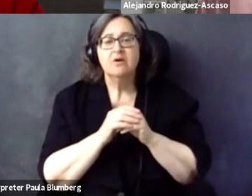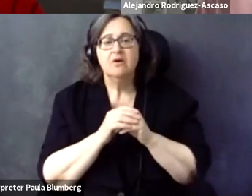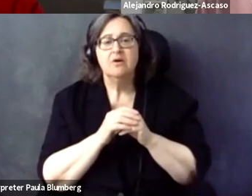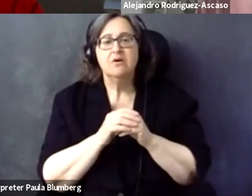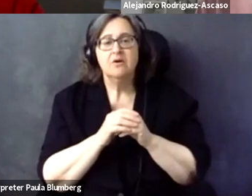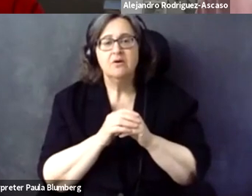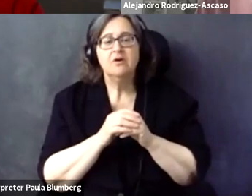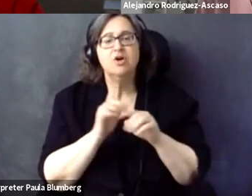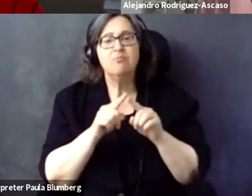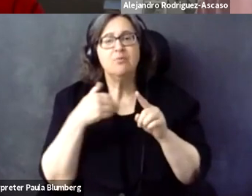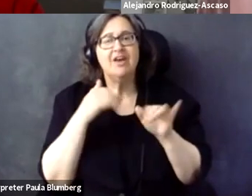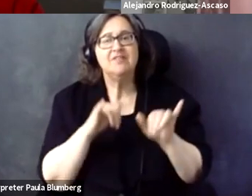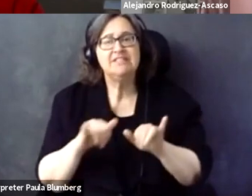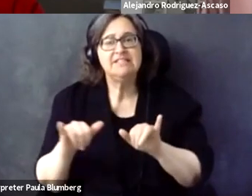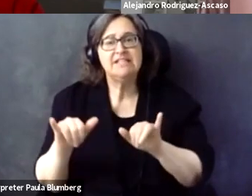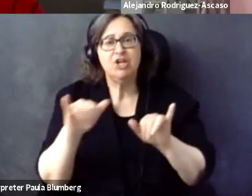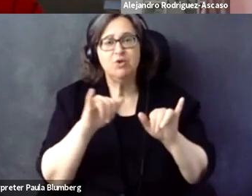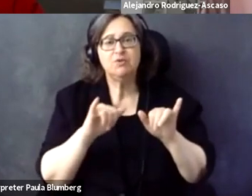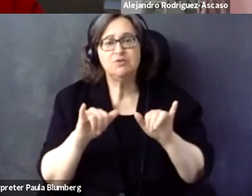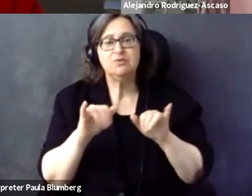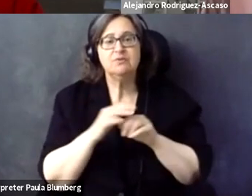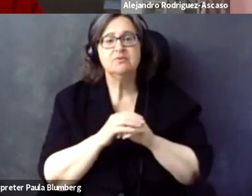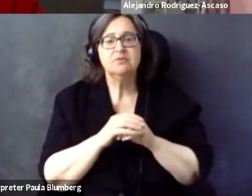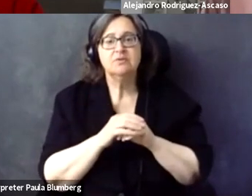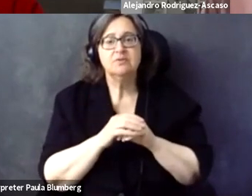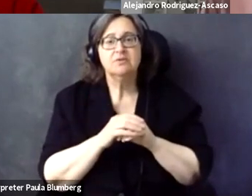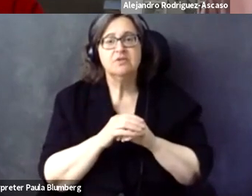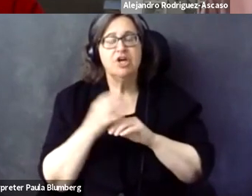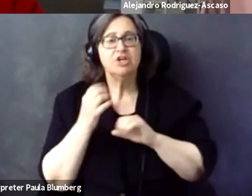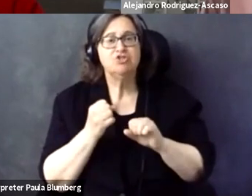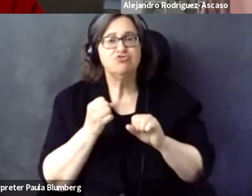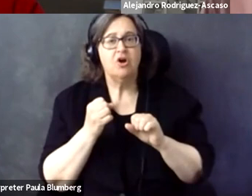, in the UK, or arguably in the UK,